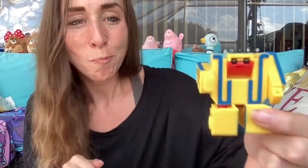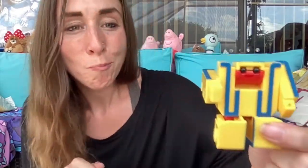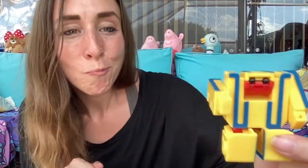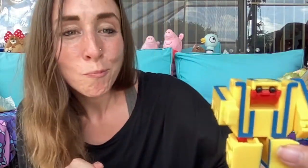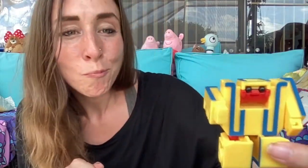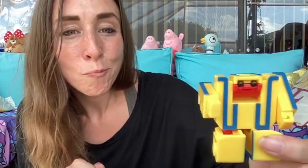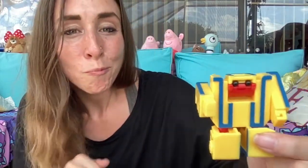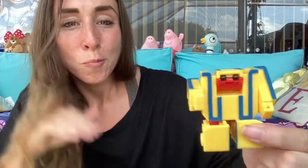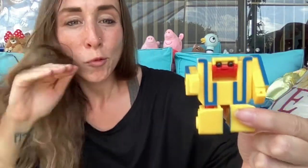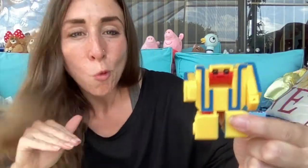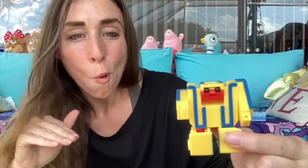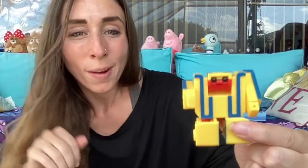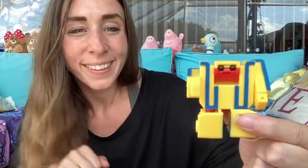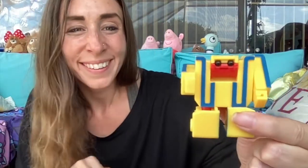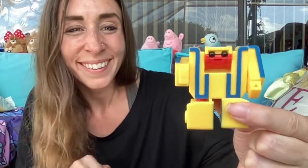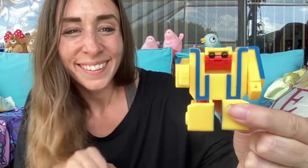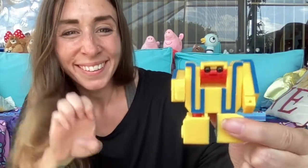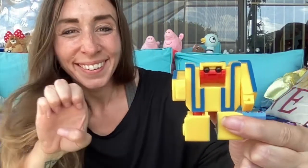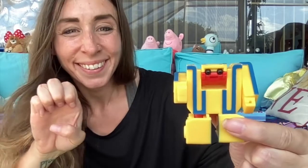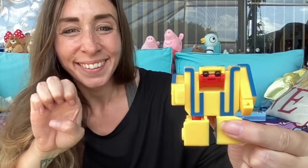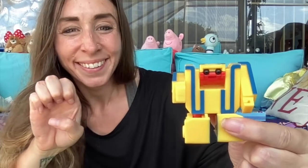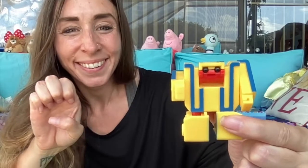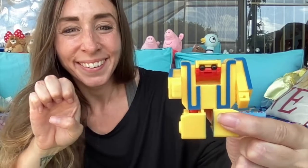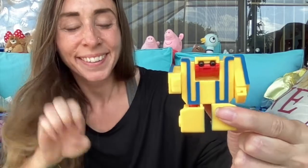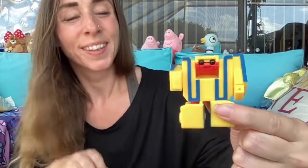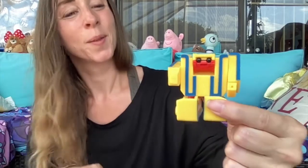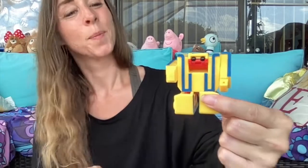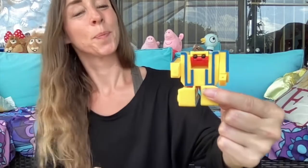Oh he's cute, he's so short little! e!